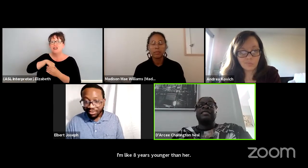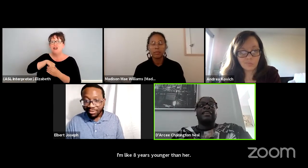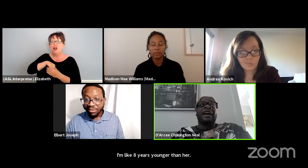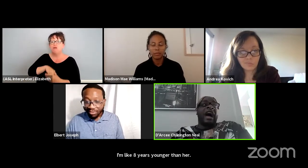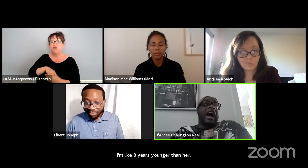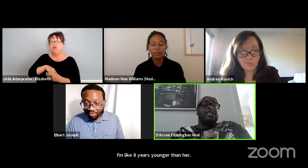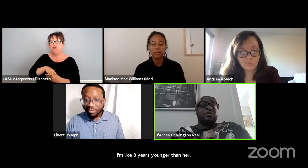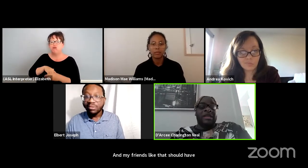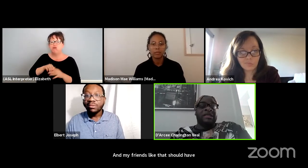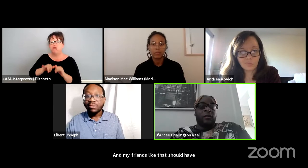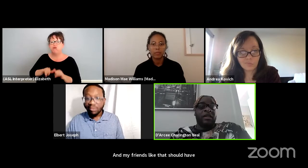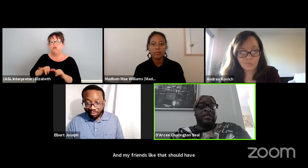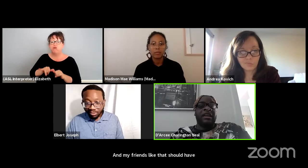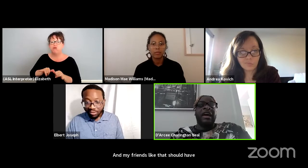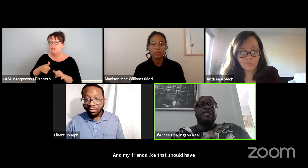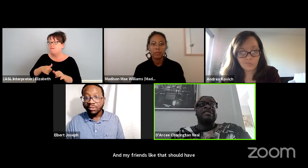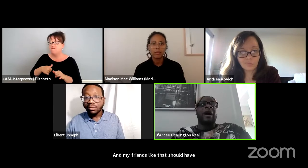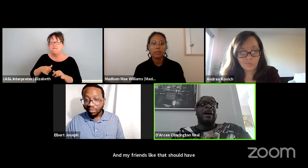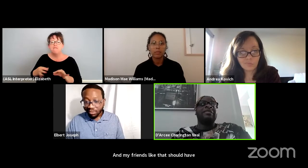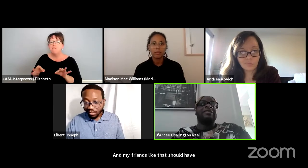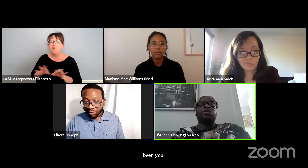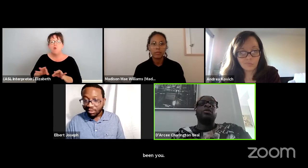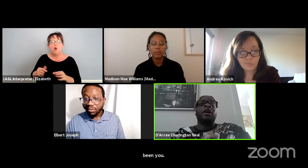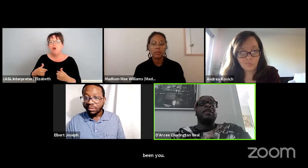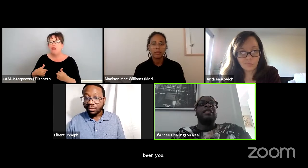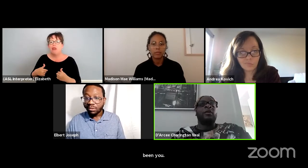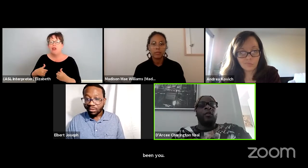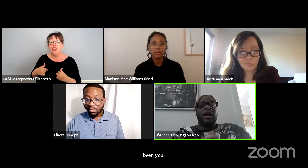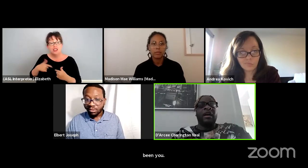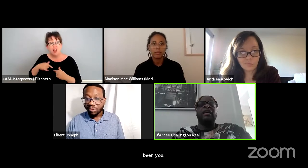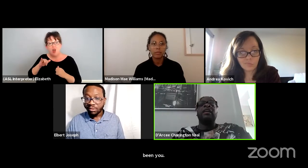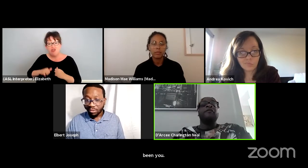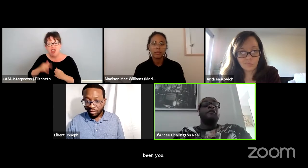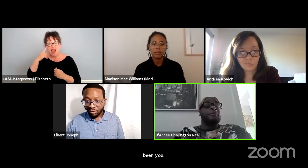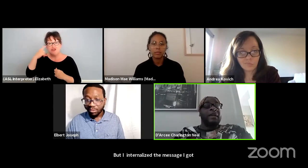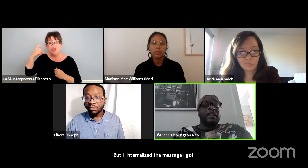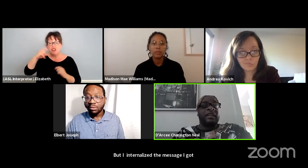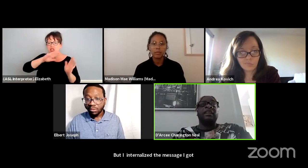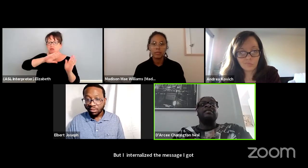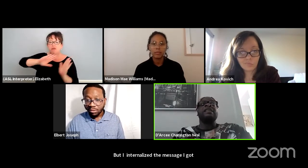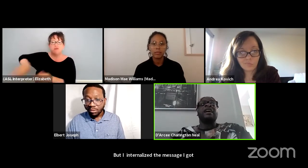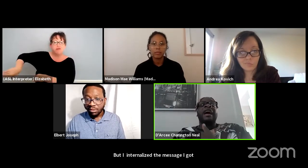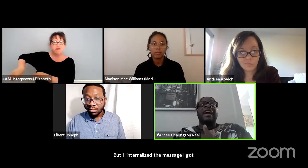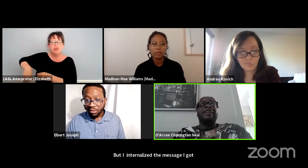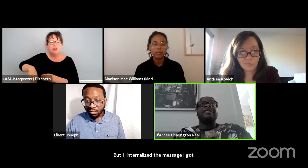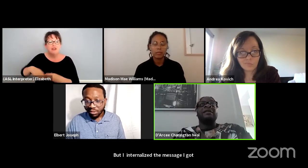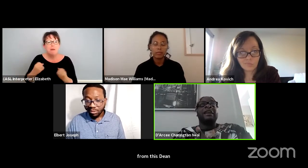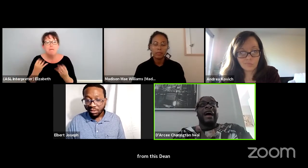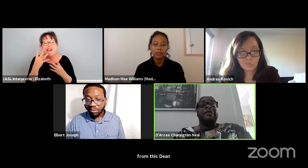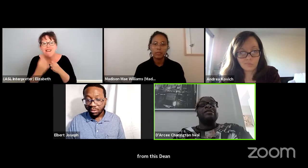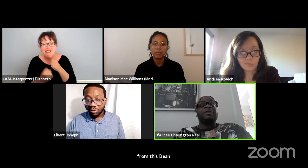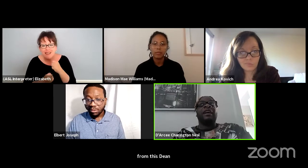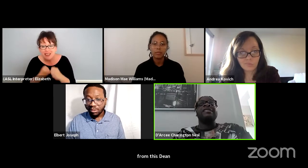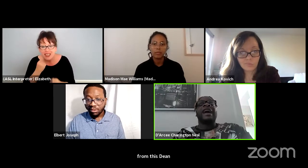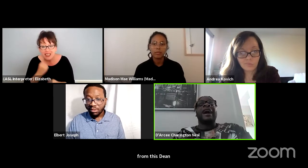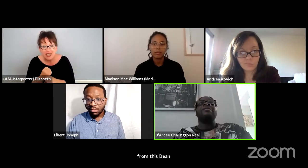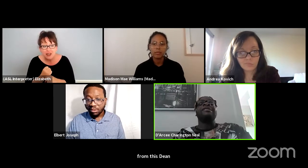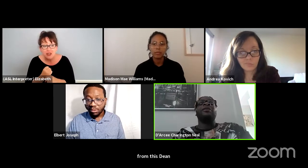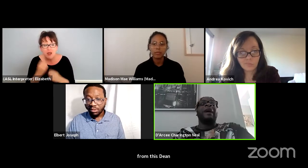that like, I just wasn't worth it. And so I threw all of that away for many years. And it was because I was told